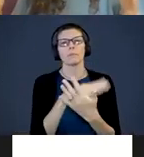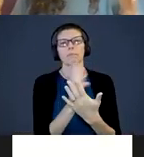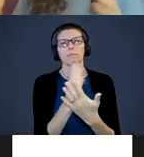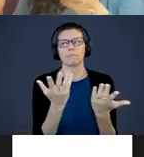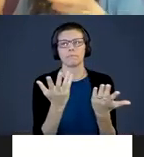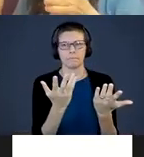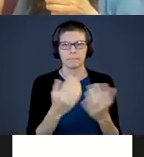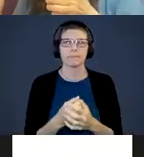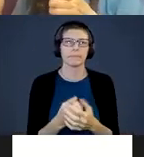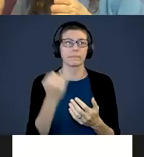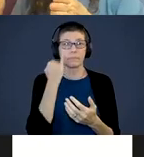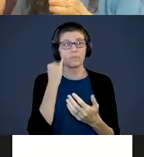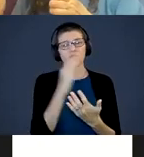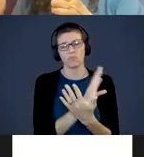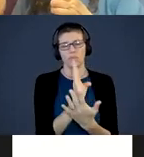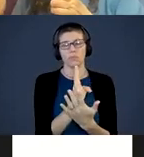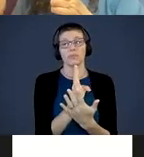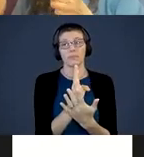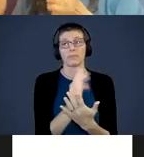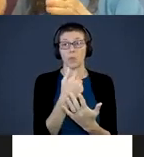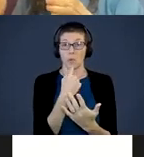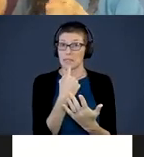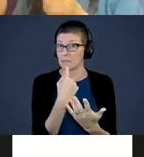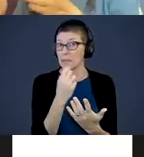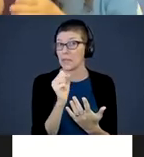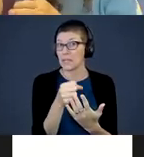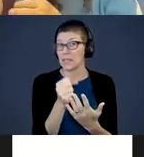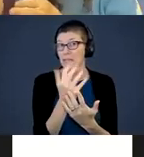Let’s say you are a five, then I say, “can we bump from a five to a six?”